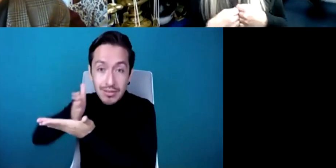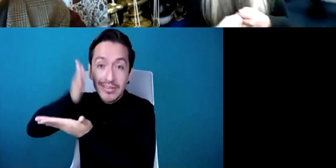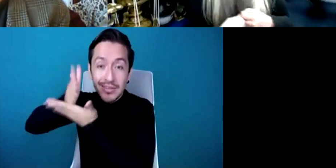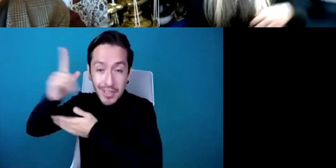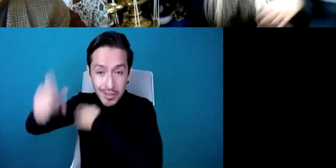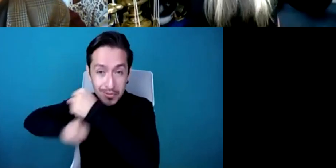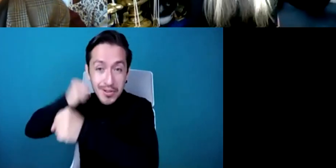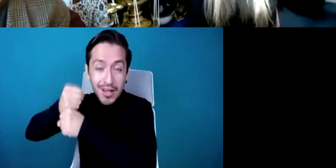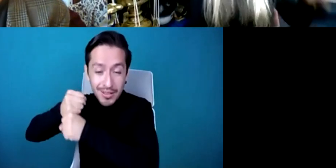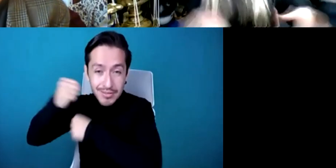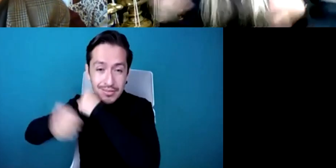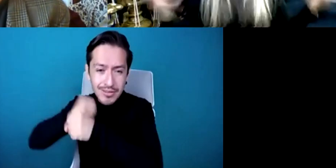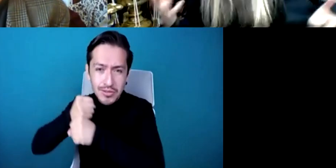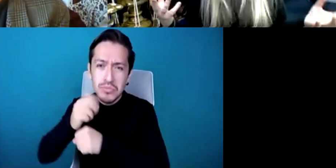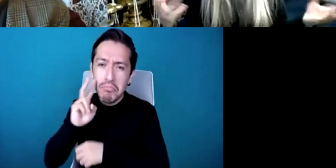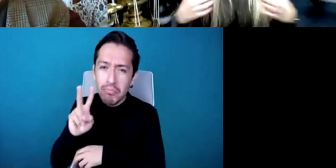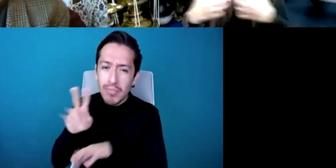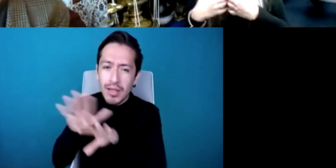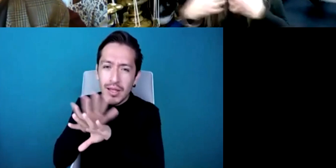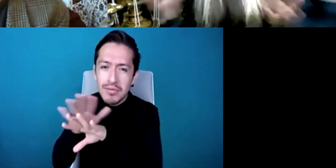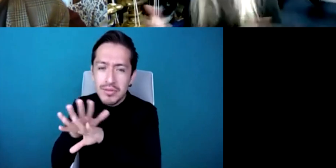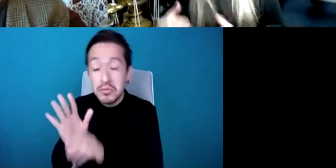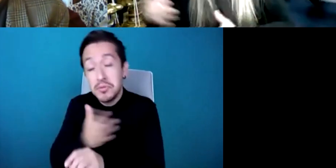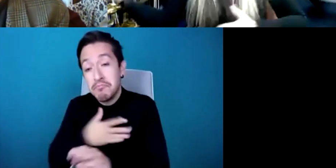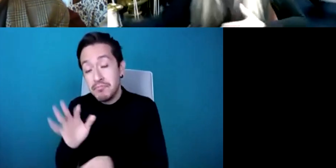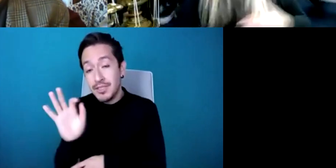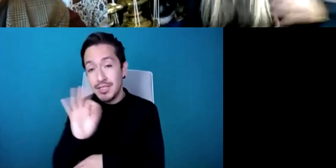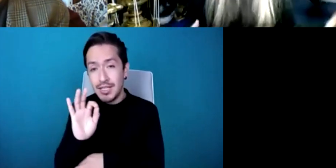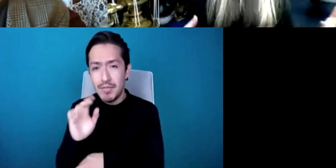the next minute lang lang or whatever it might be and then me and then somebody else and so on